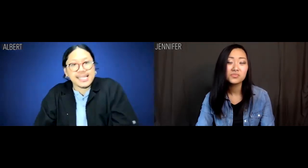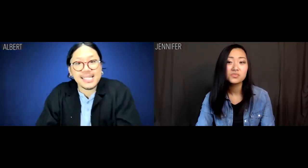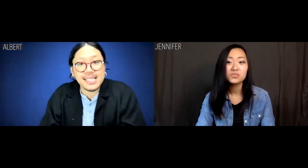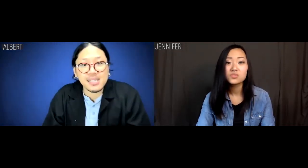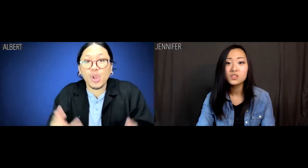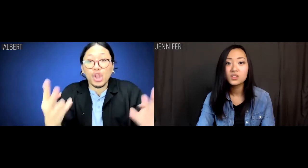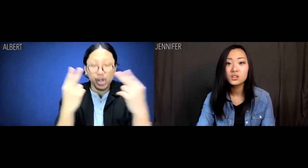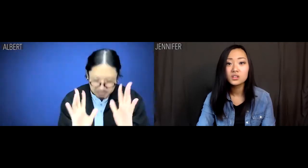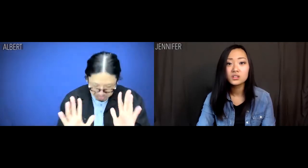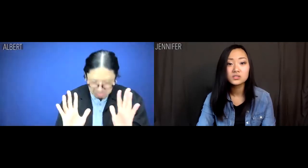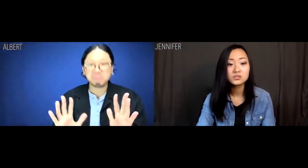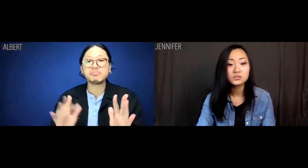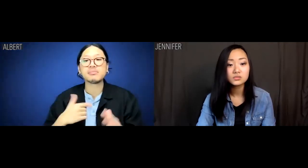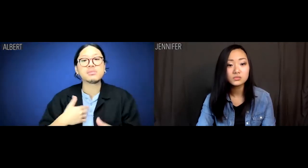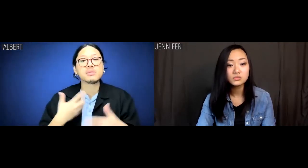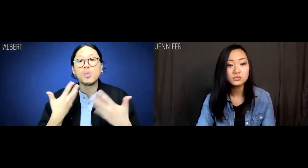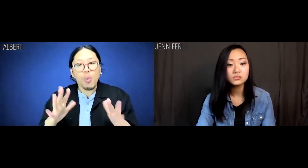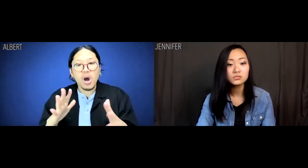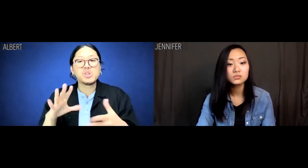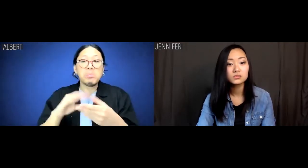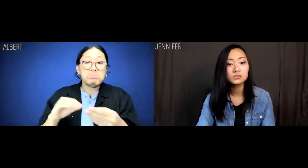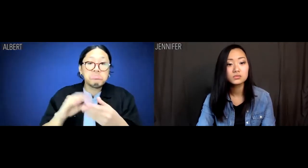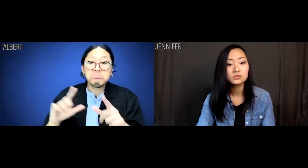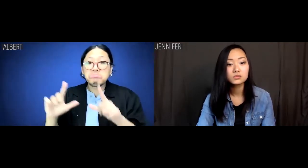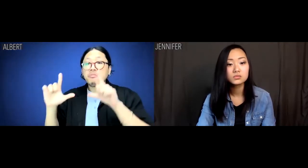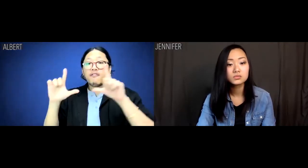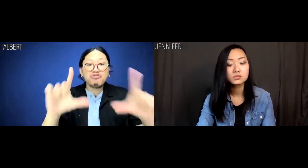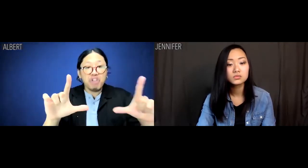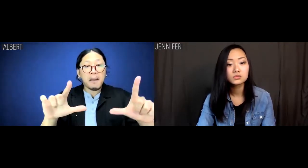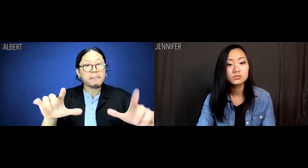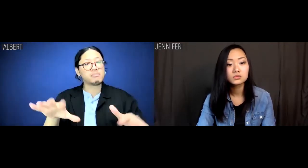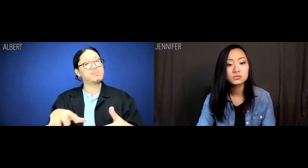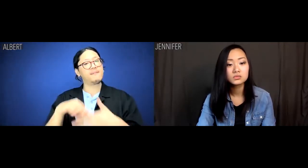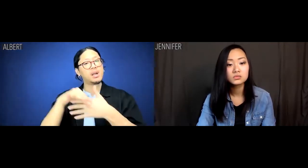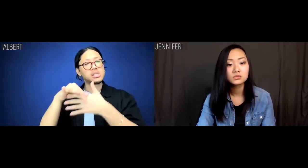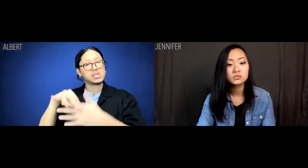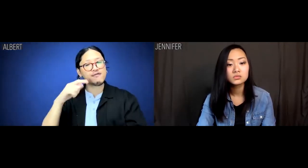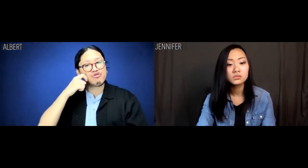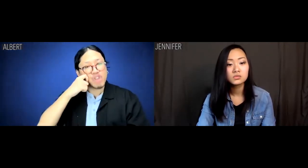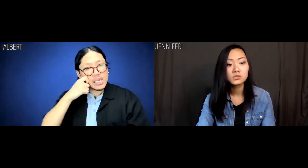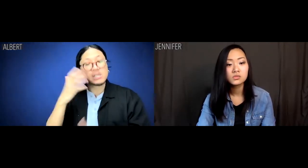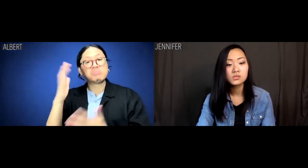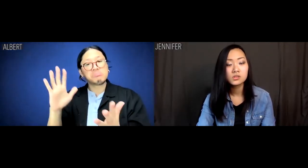Look, it's not like I want to view everything through the context of race,